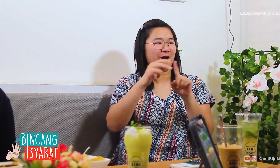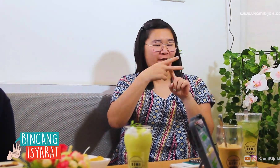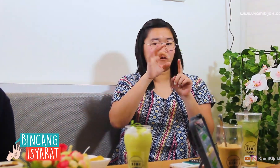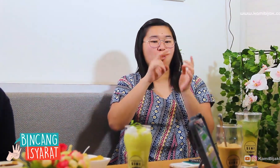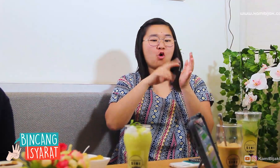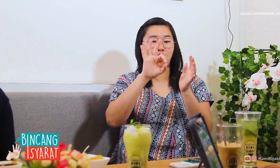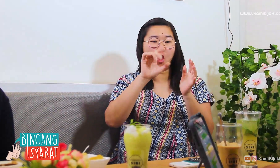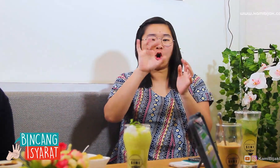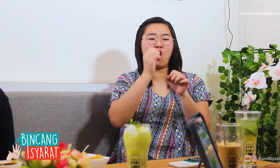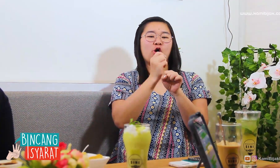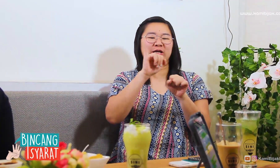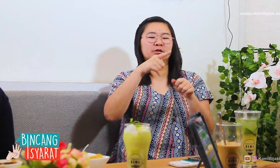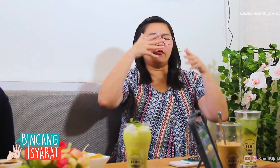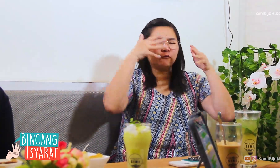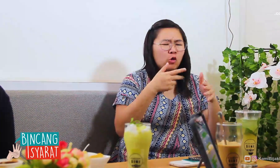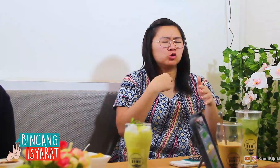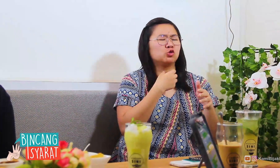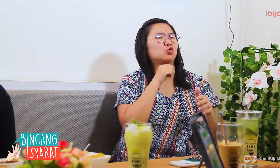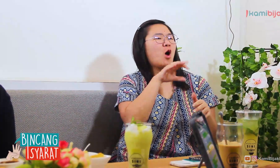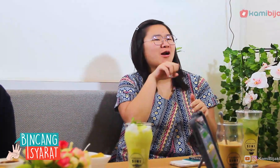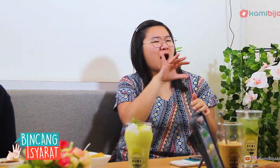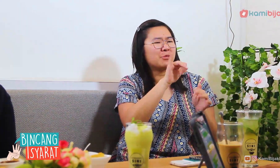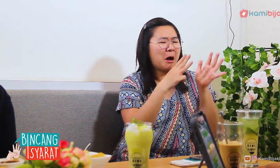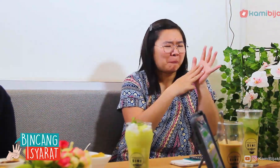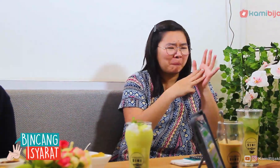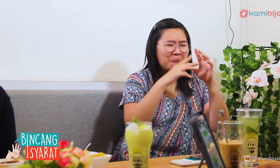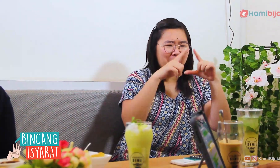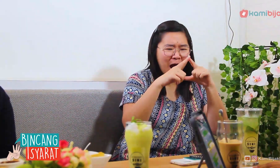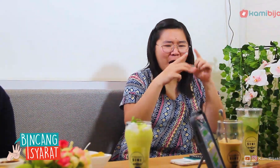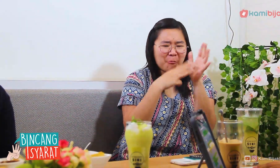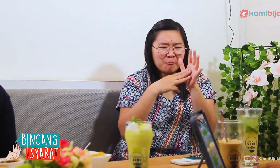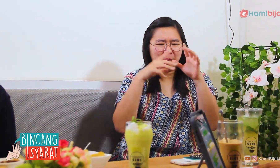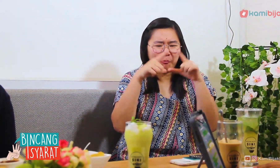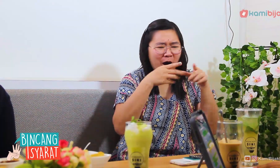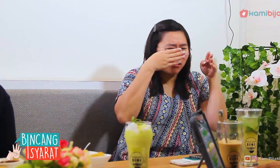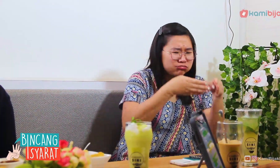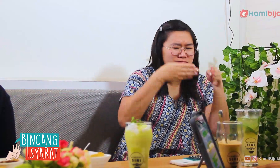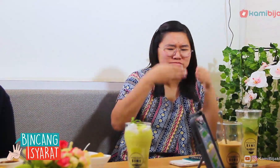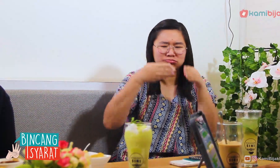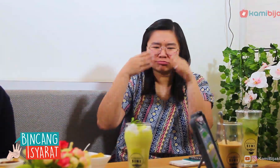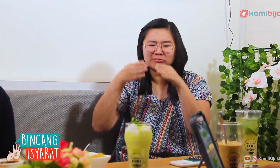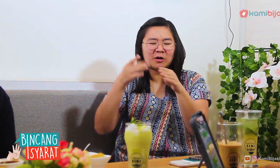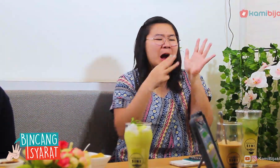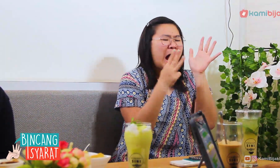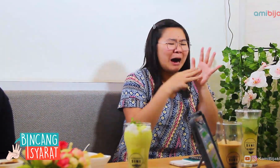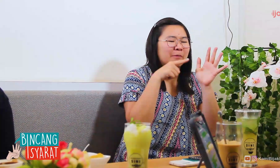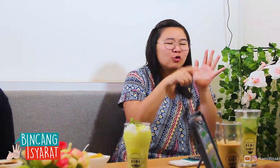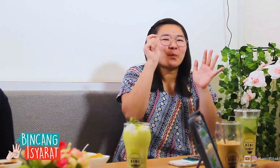Phonology is focused on sound, how to say M-A-M-A how.